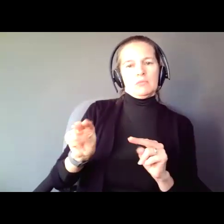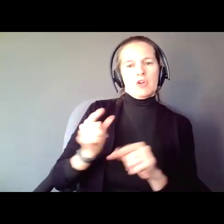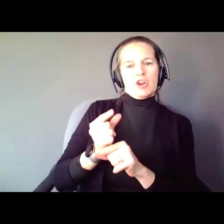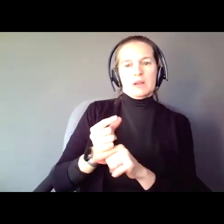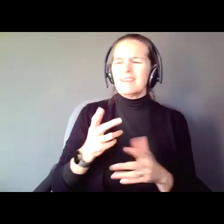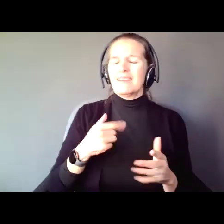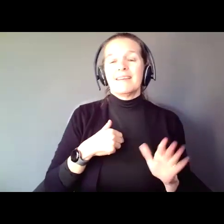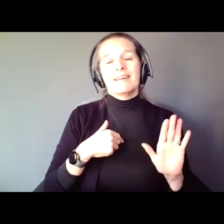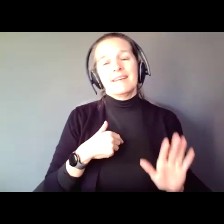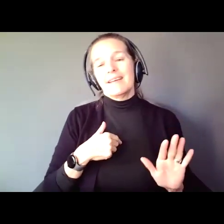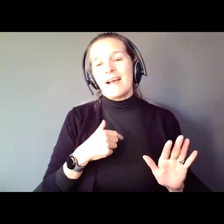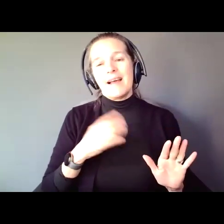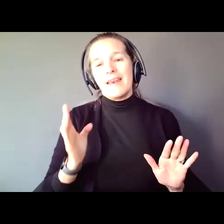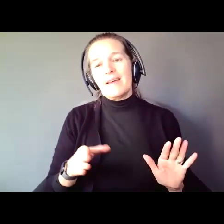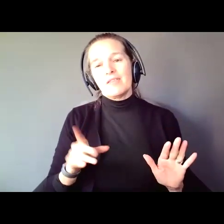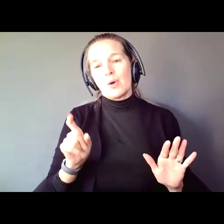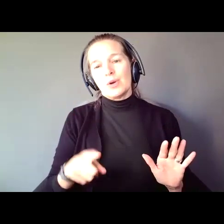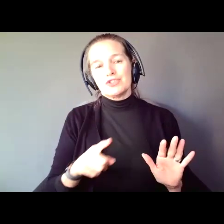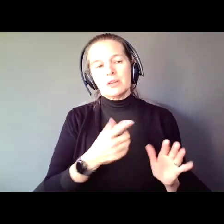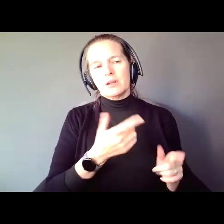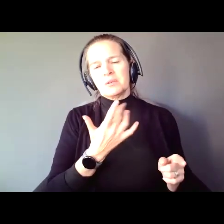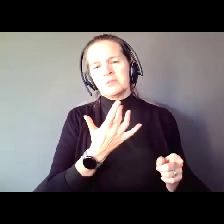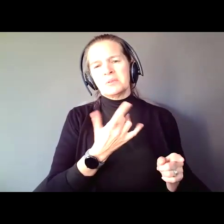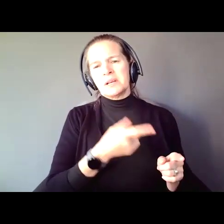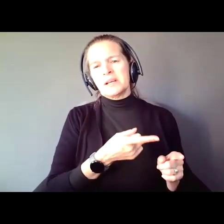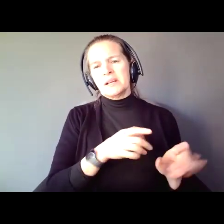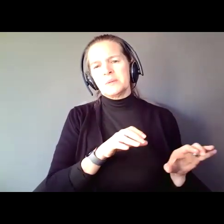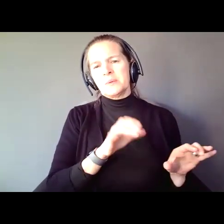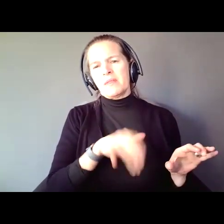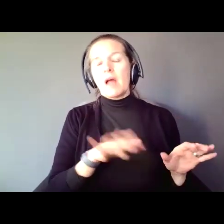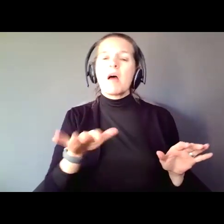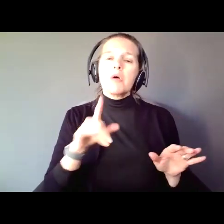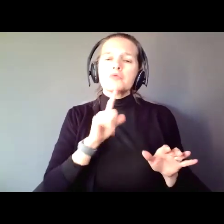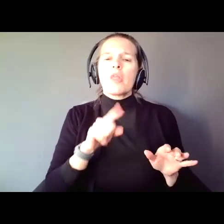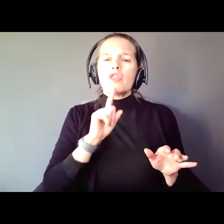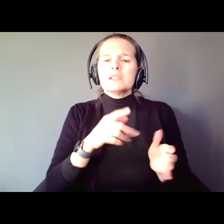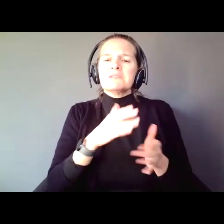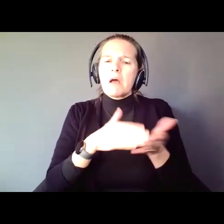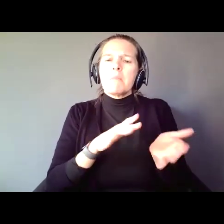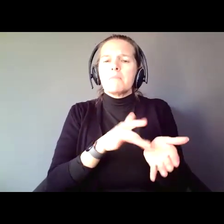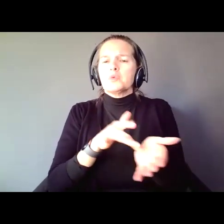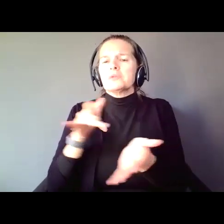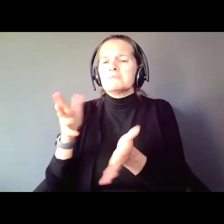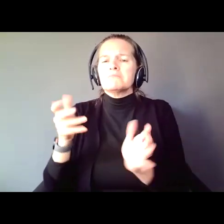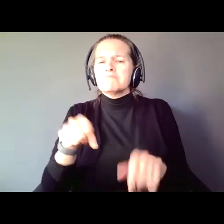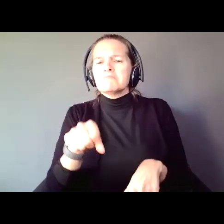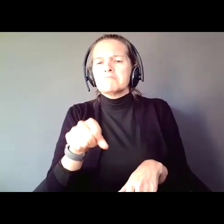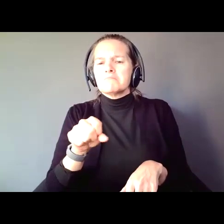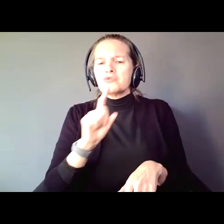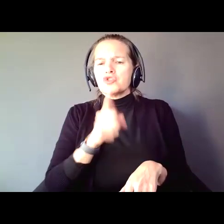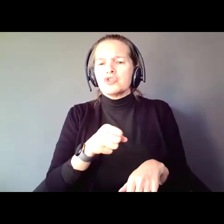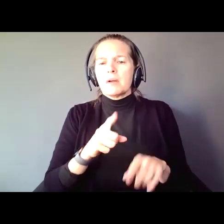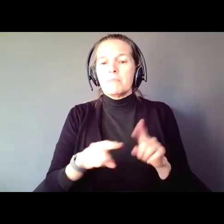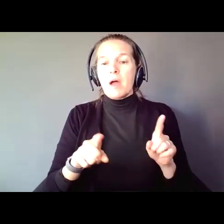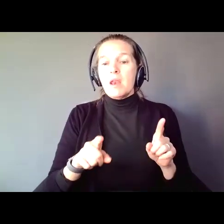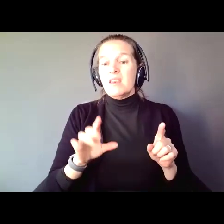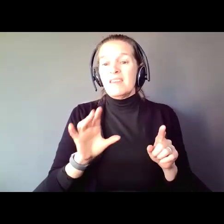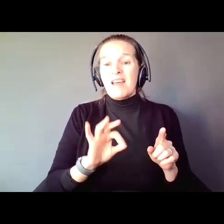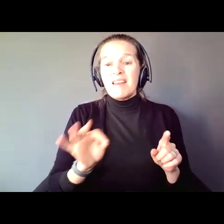while it is true there is some guardianship abuse out there, I have found that 99% or 98% of cases,